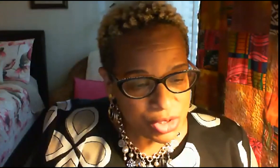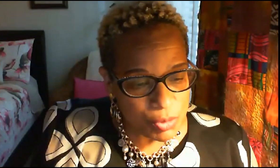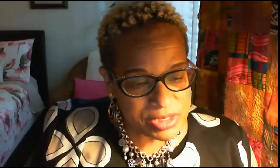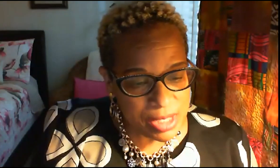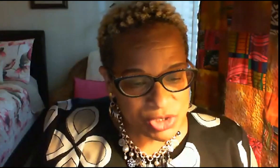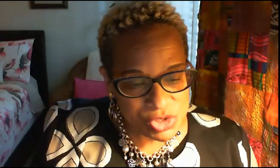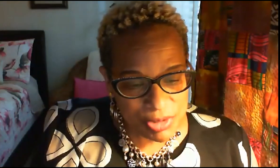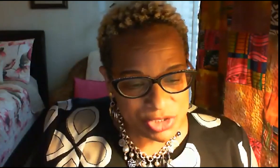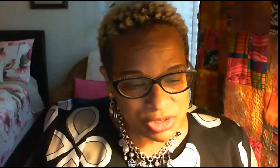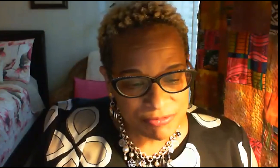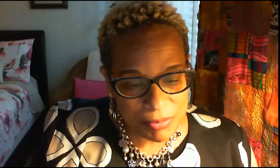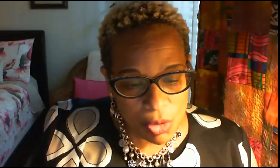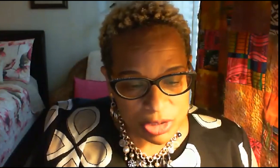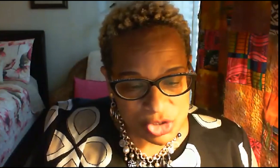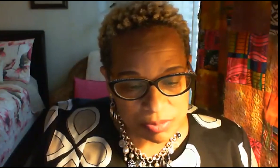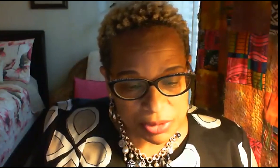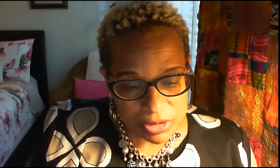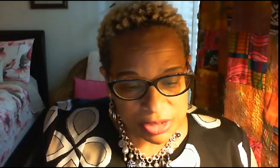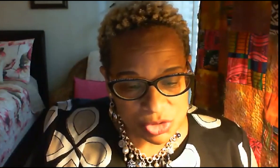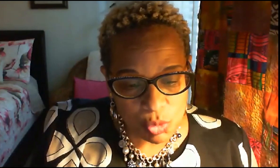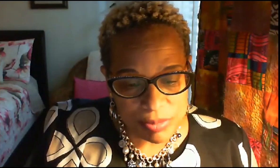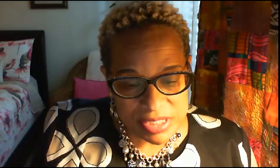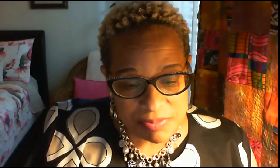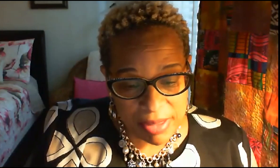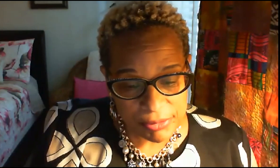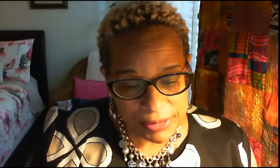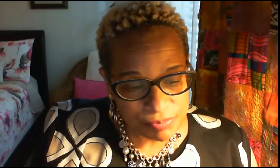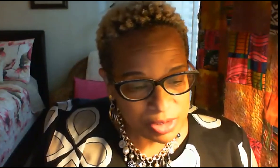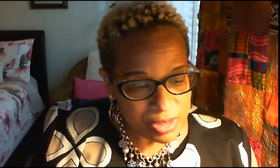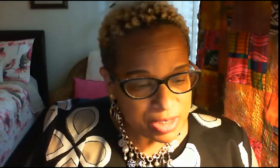with subjects ranging from coalition building to the womanist mothering